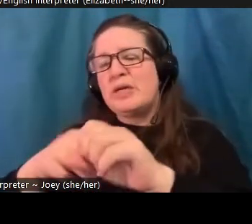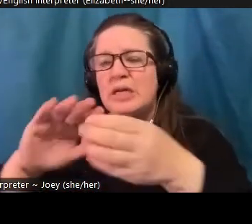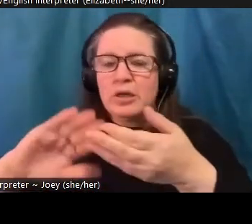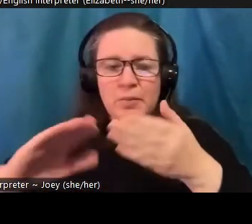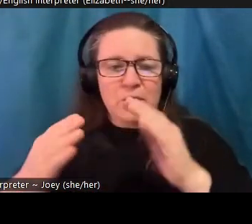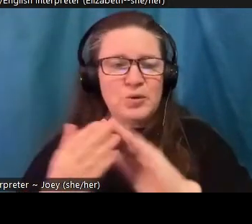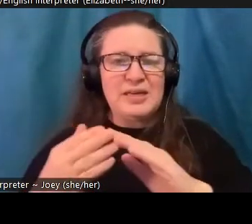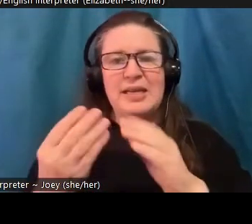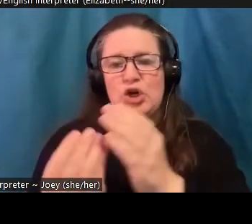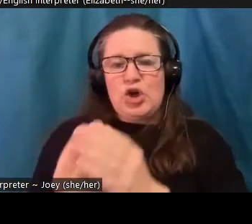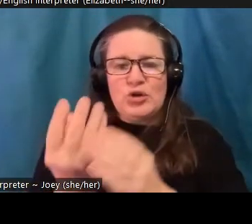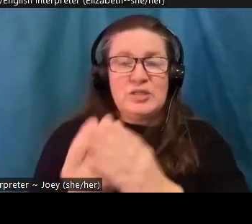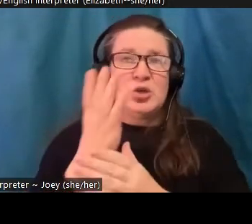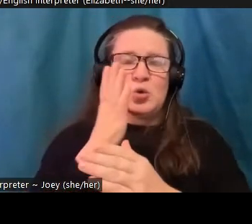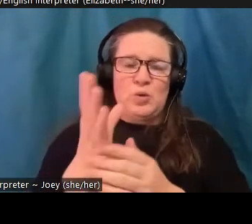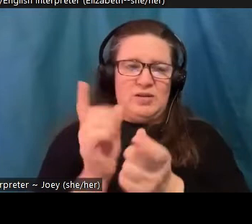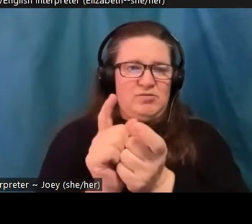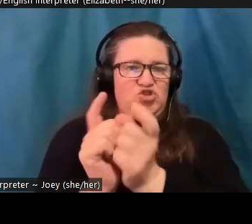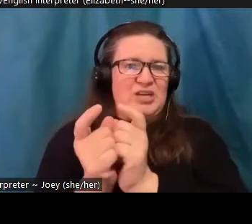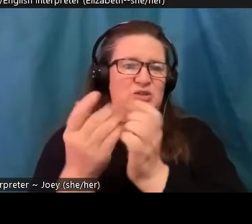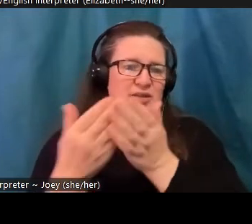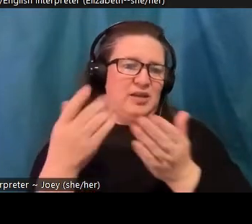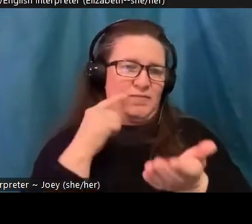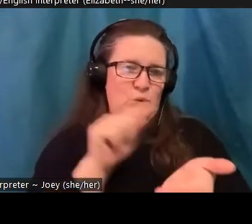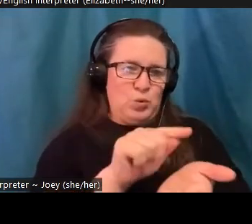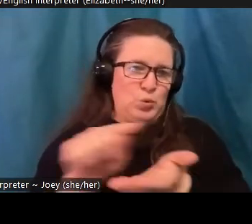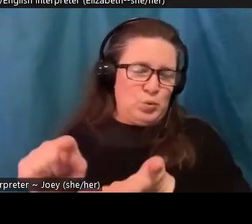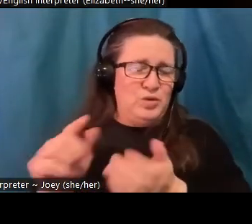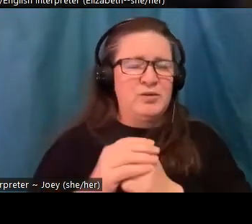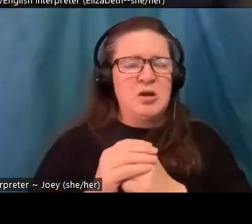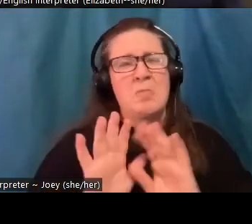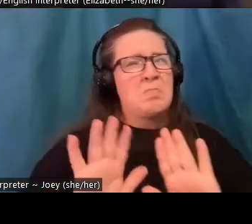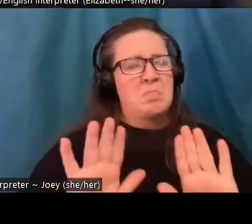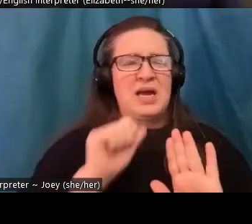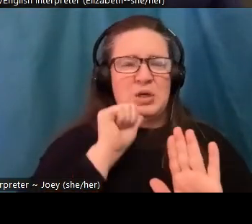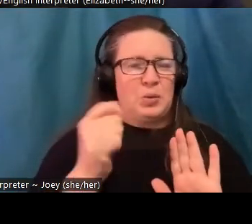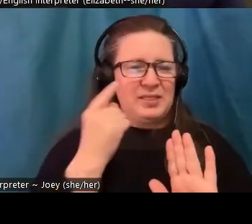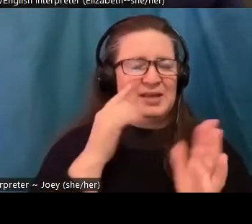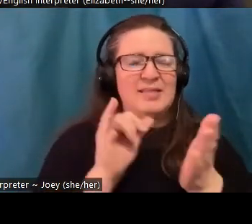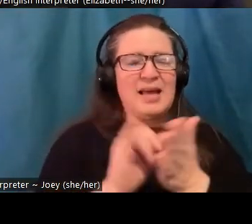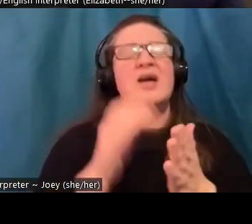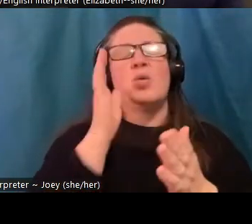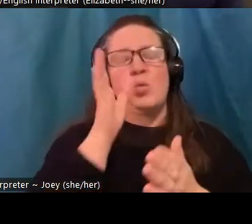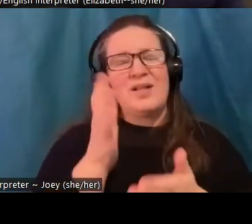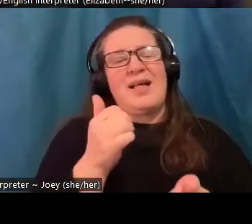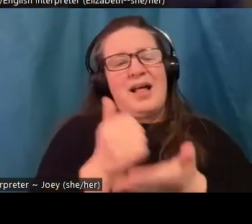the scales in itself. I think the most powerful element of getting engaged is that it builds solidarity. And once